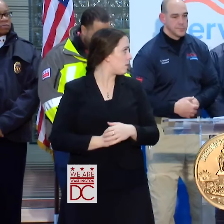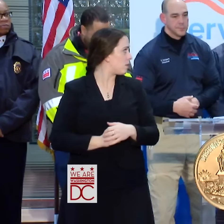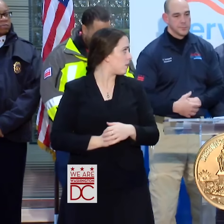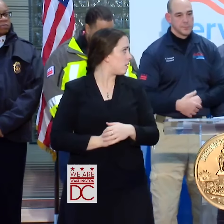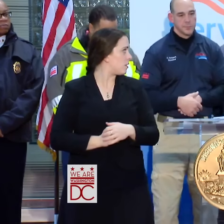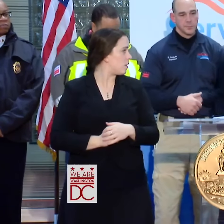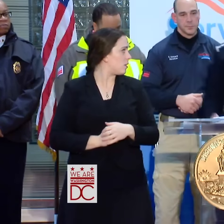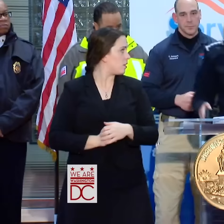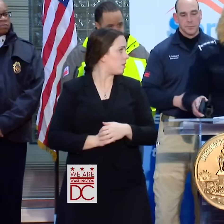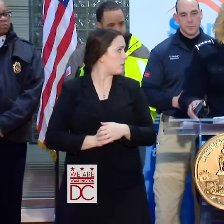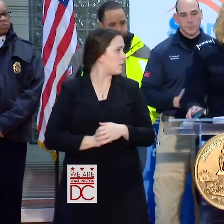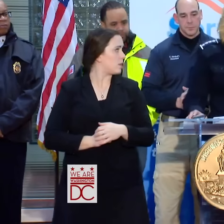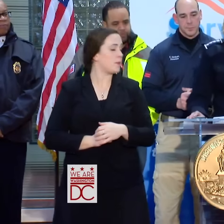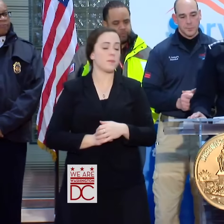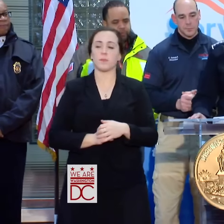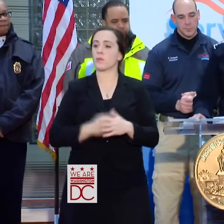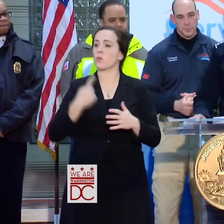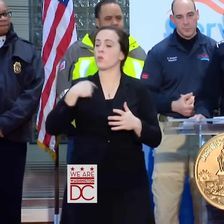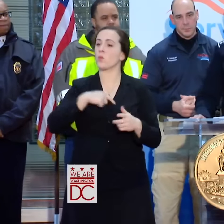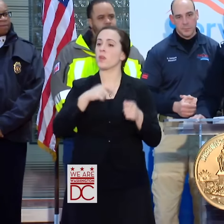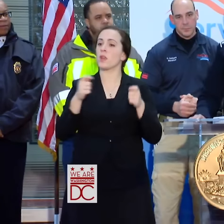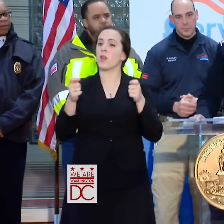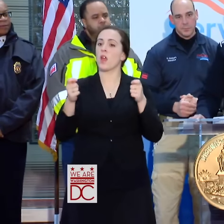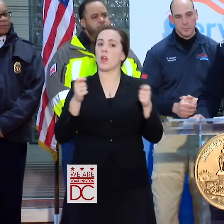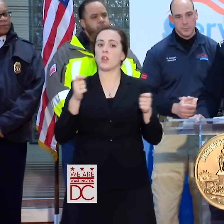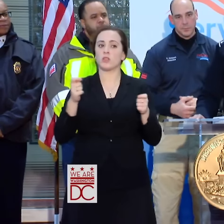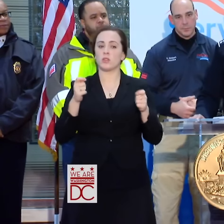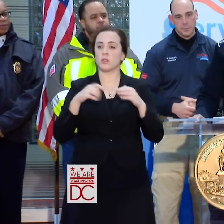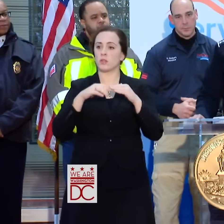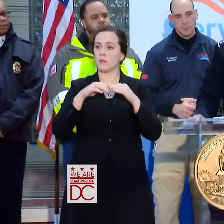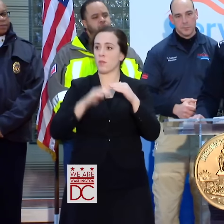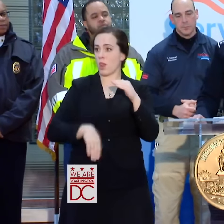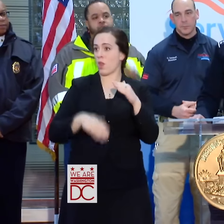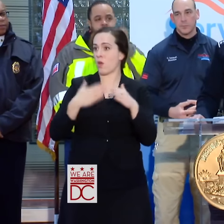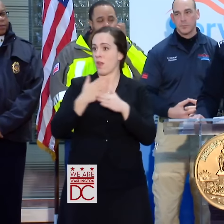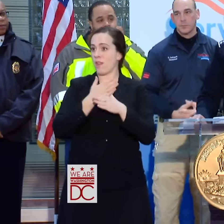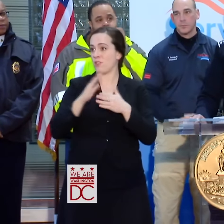CHIEF. WE HANDLED BELOW AVERAGE NUMBER OF CALLS LAST NIGHT.